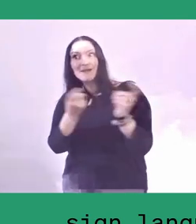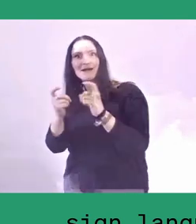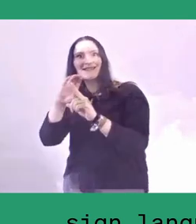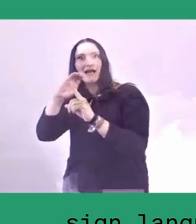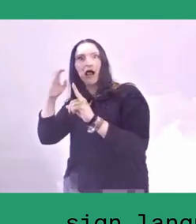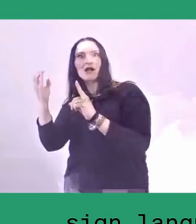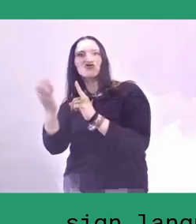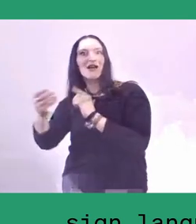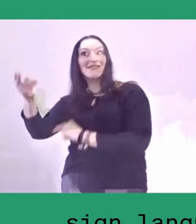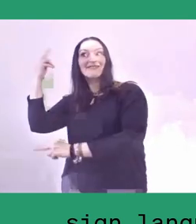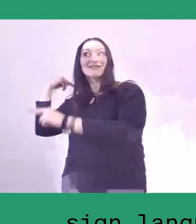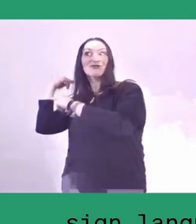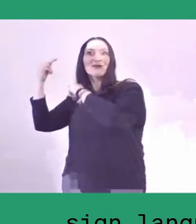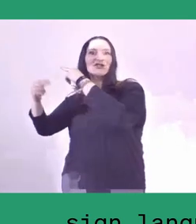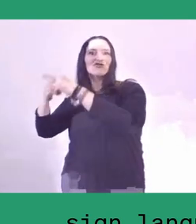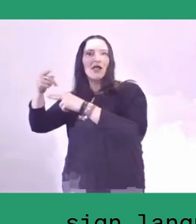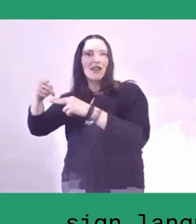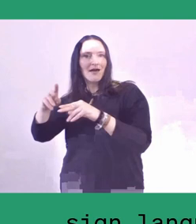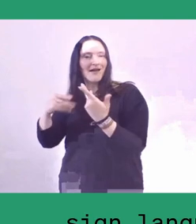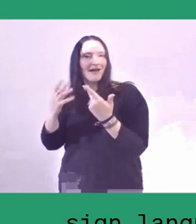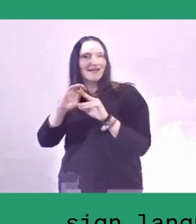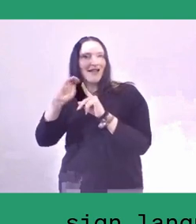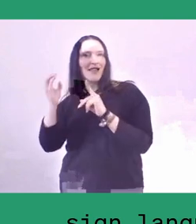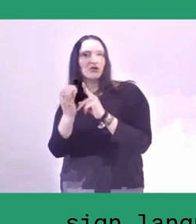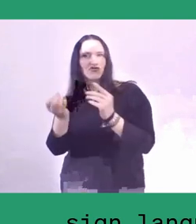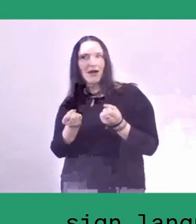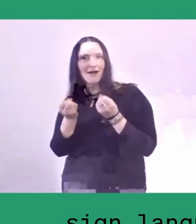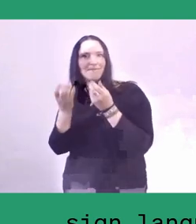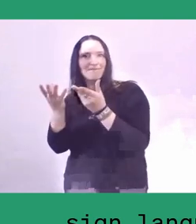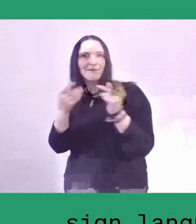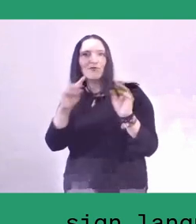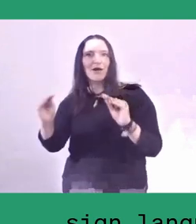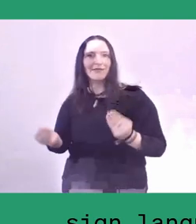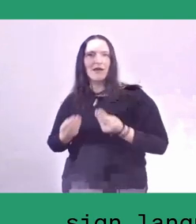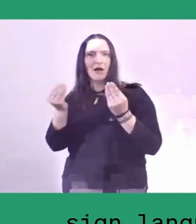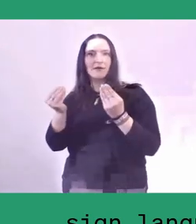For example, I'll give you an example of the kampung I mentioned before,